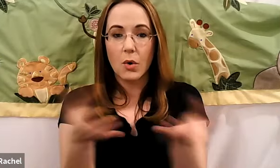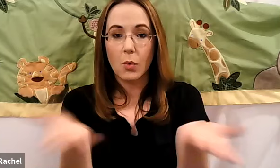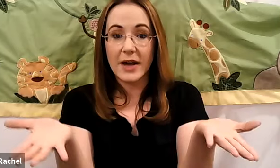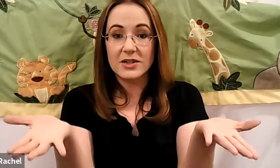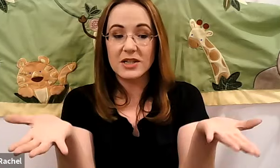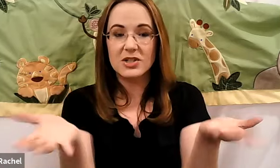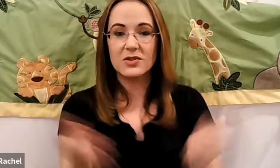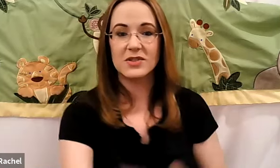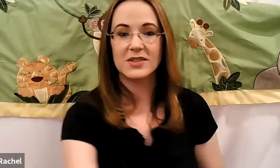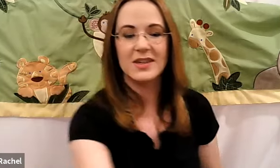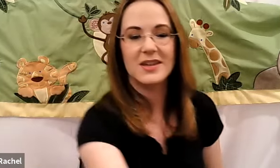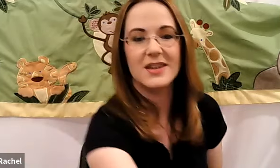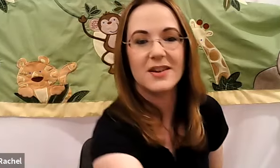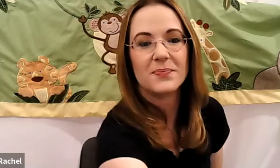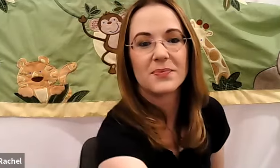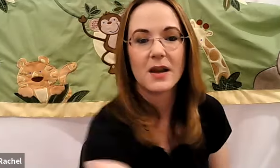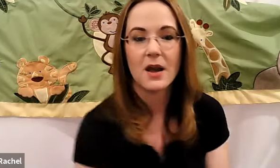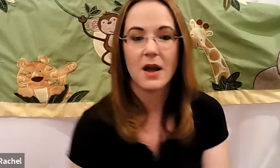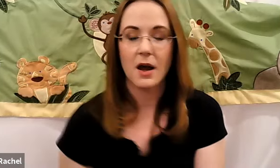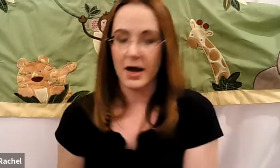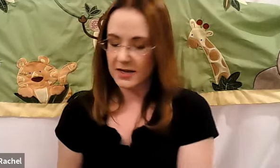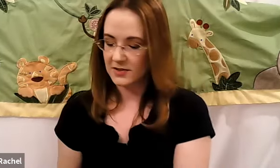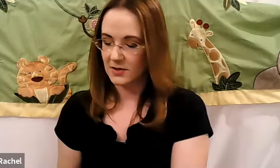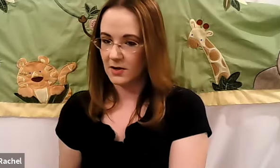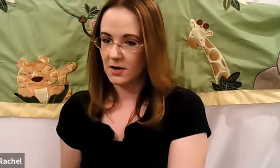Rachel: What did you see Rachel: I saw